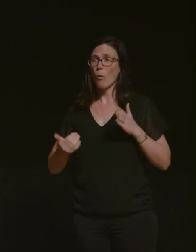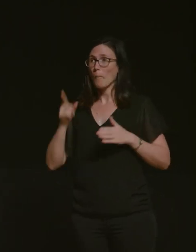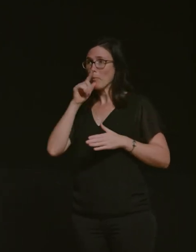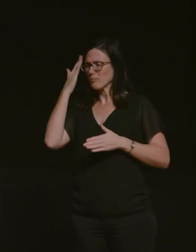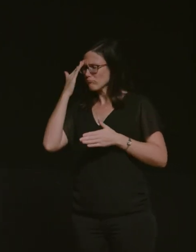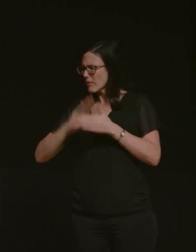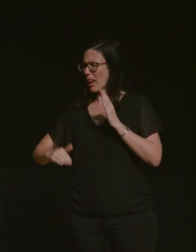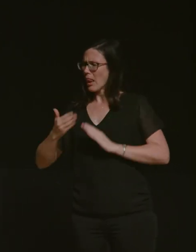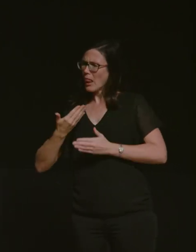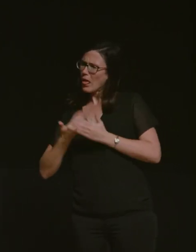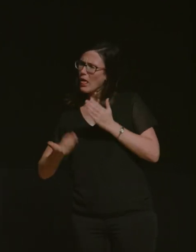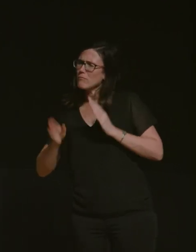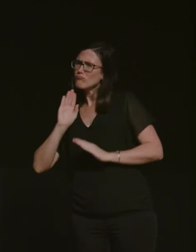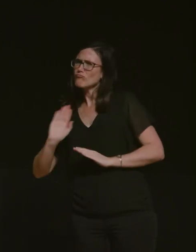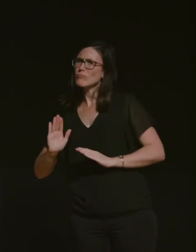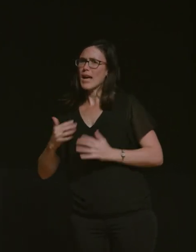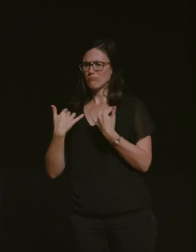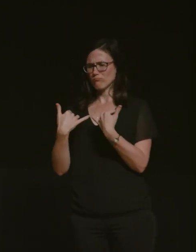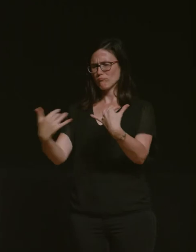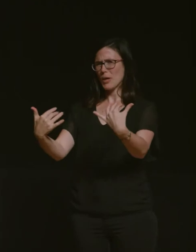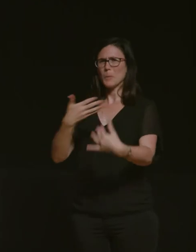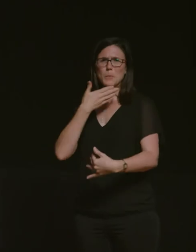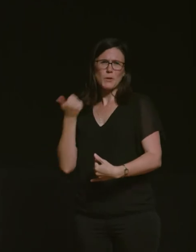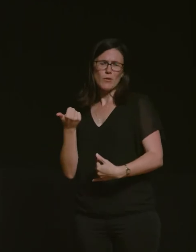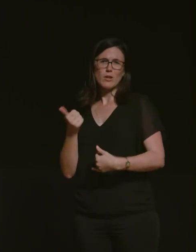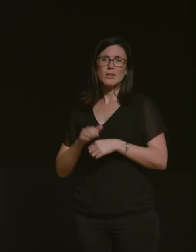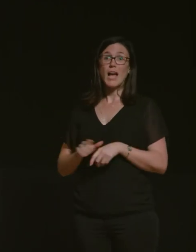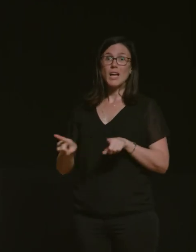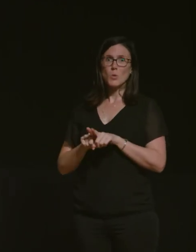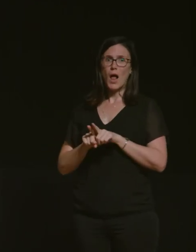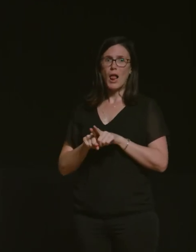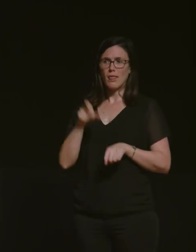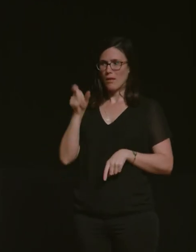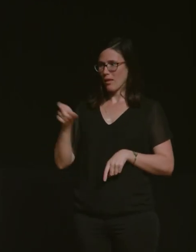and and have a great audience like you guys and i got to tell you that tonight's lineup is sick